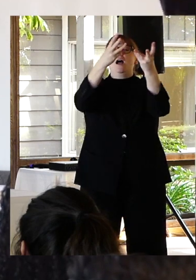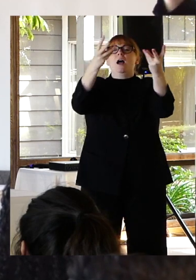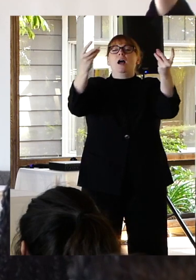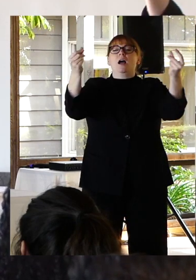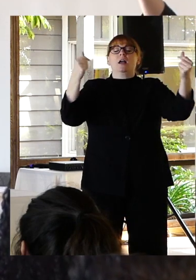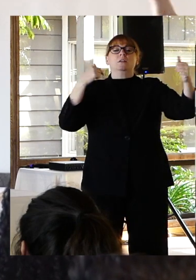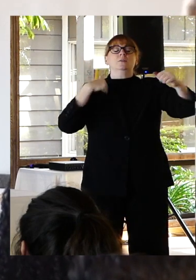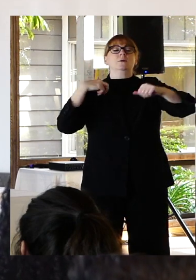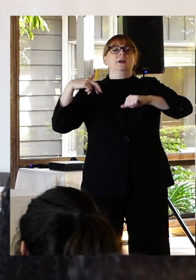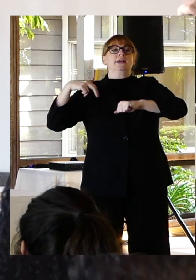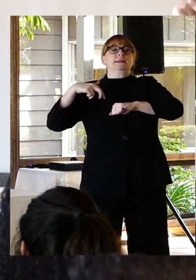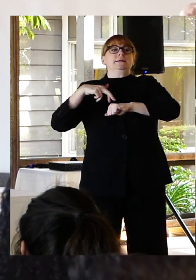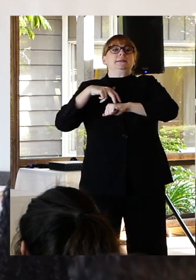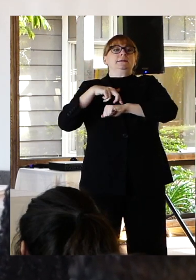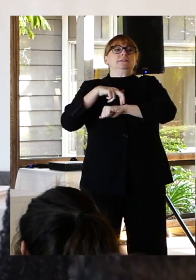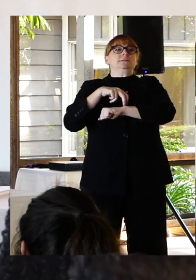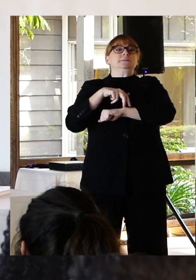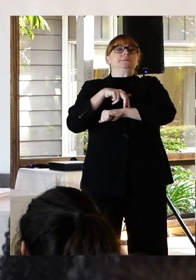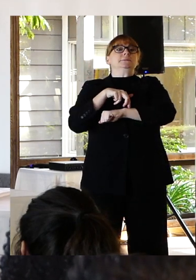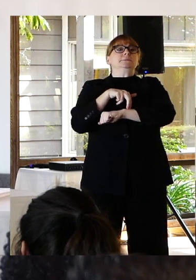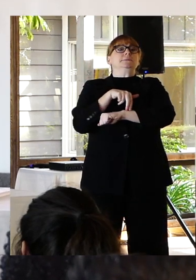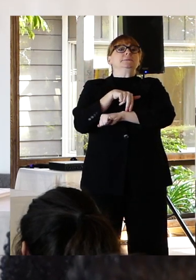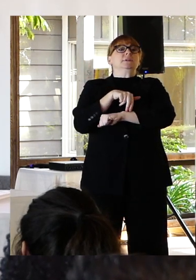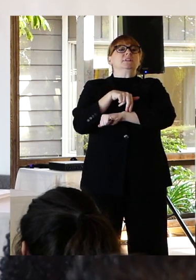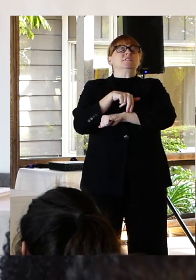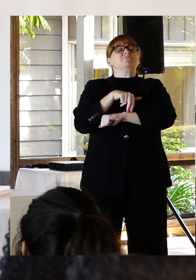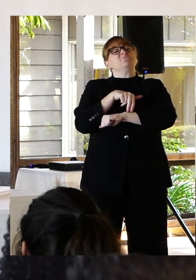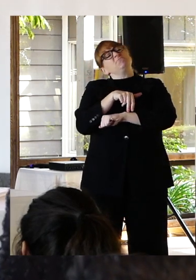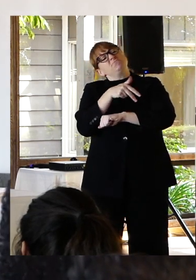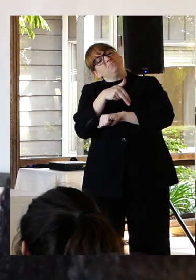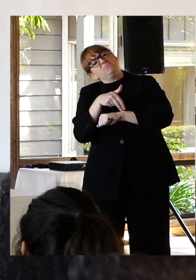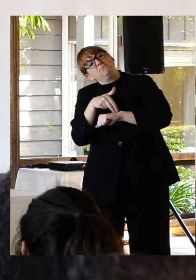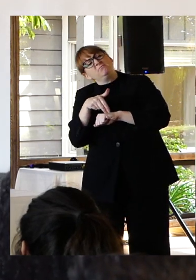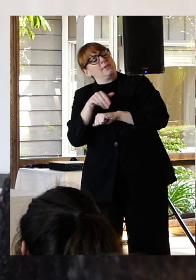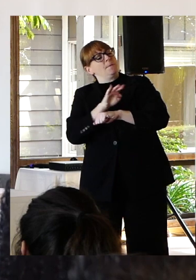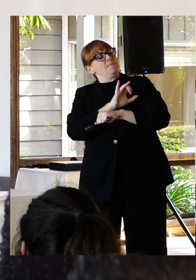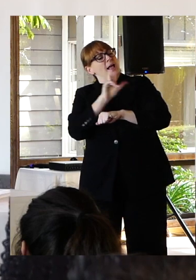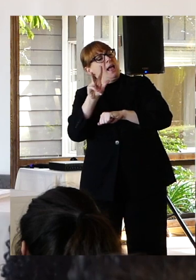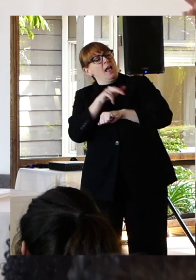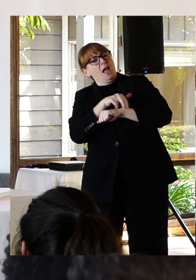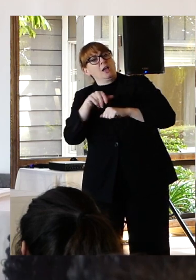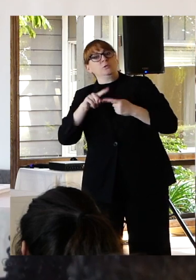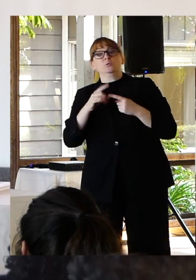made it. About halfway back. To light pole 101. And there's this